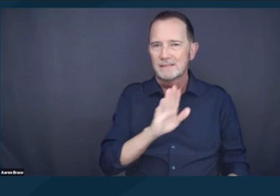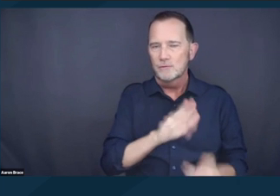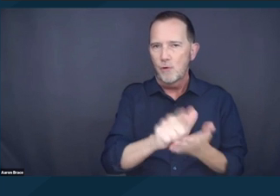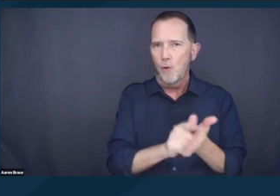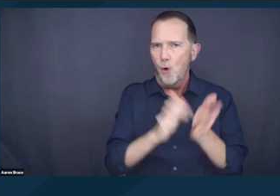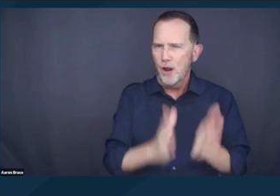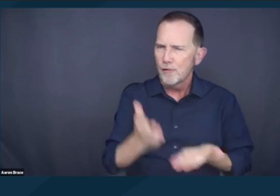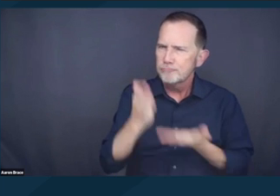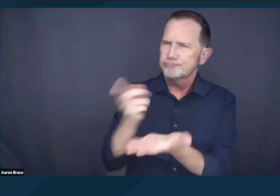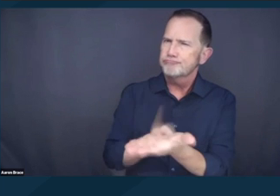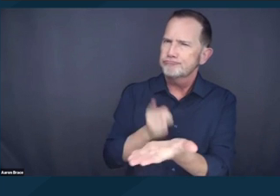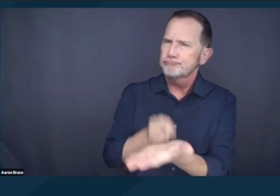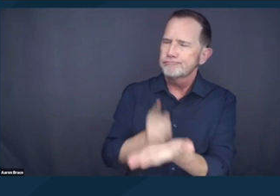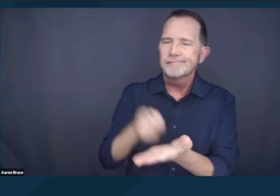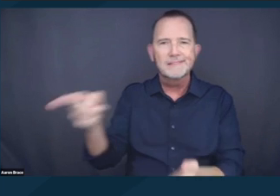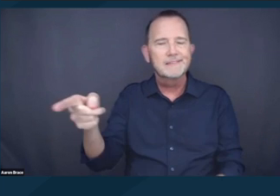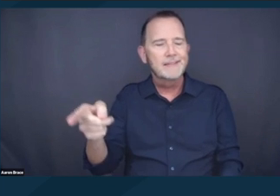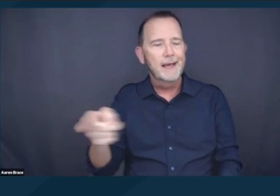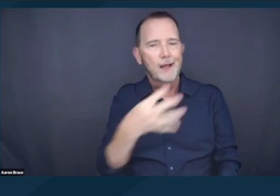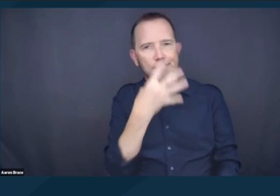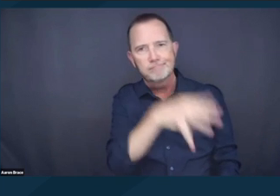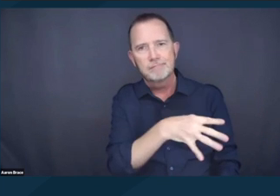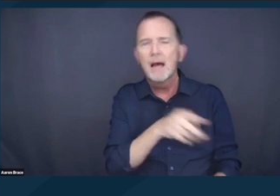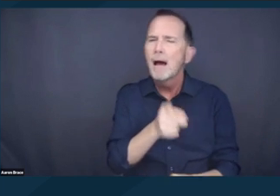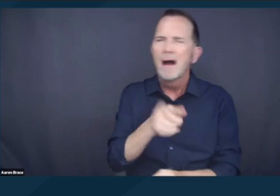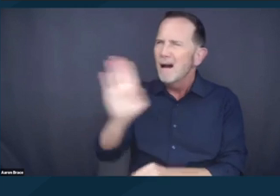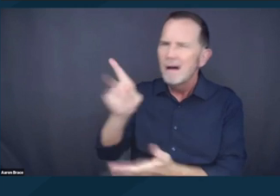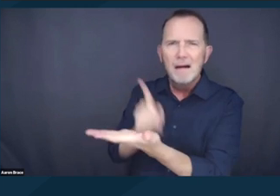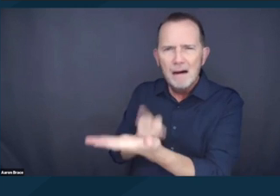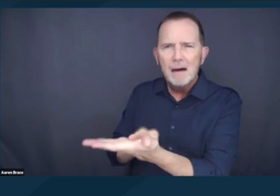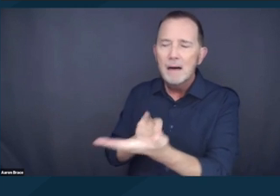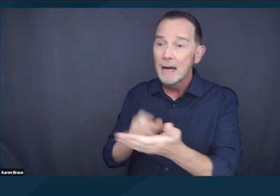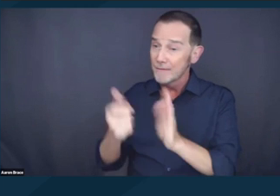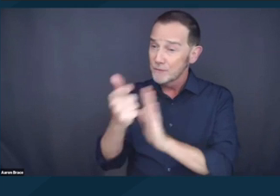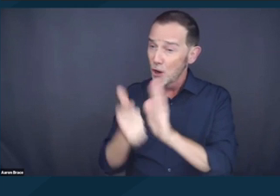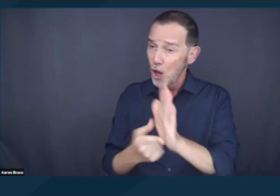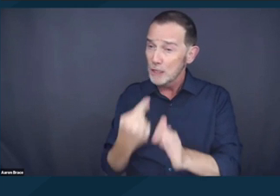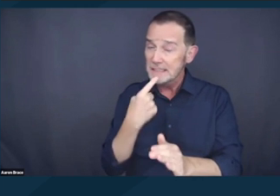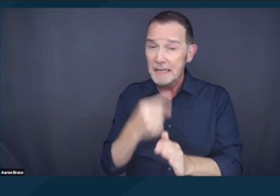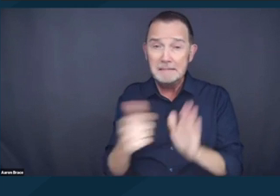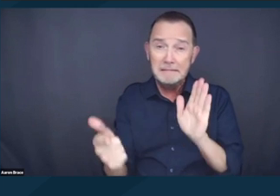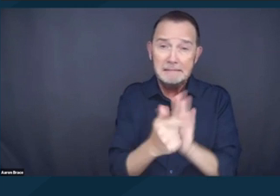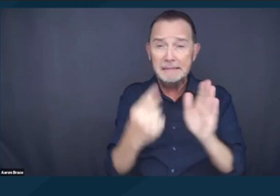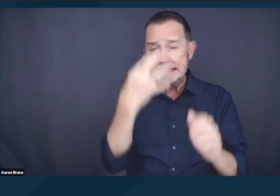including the argument that ordinances banning people from sleeping in public when there's no alternative shelter